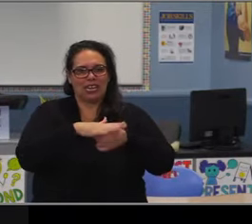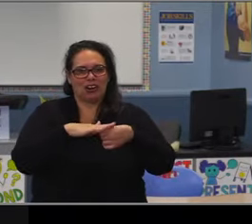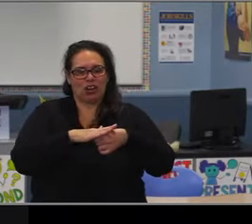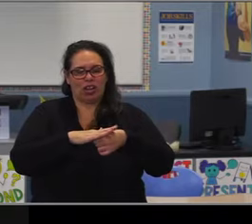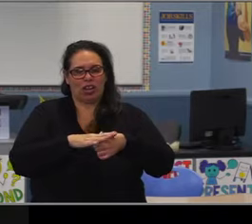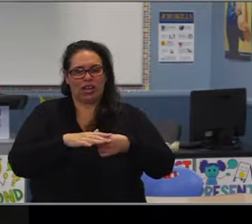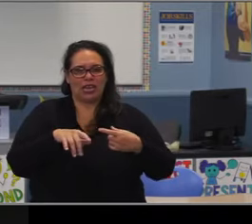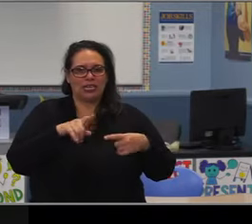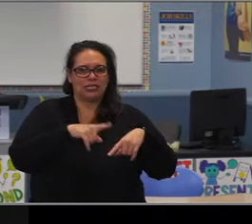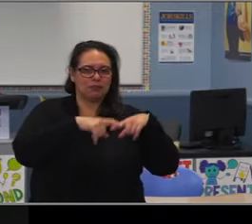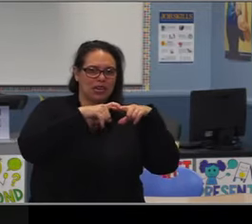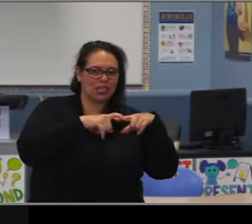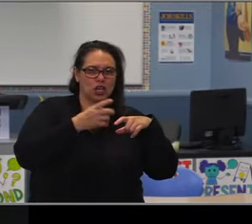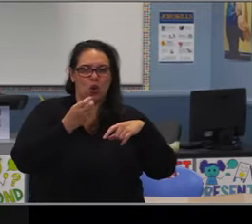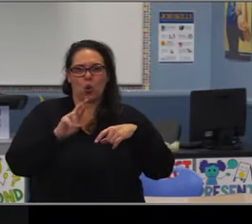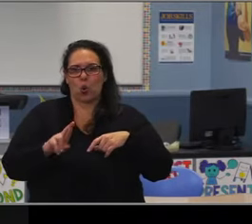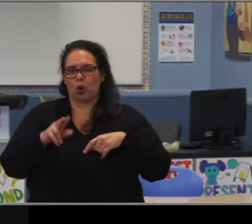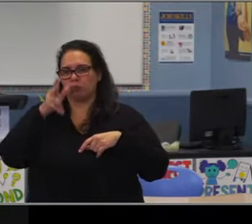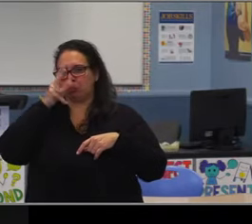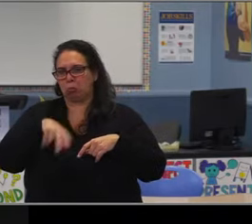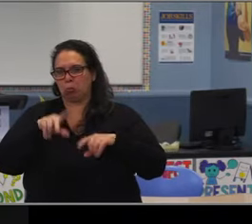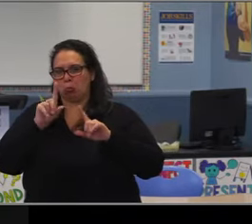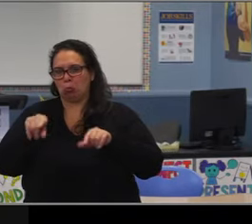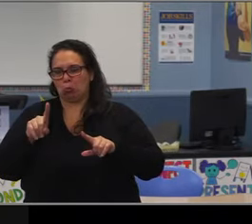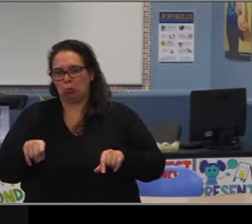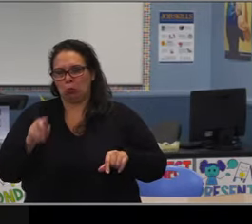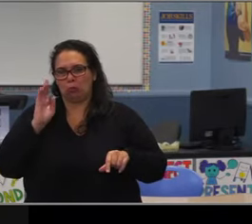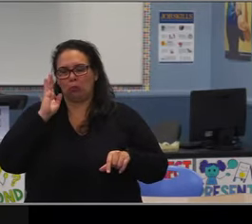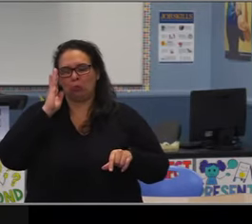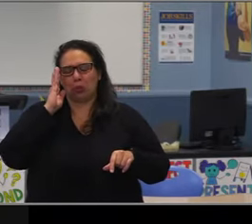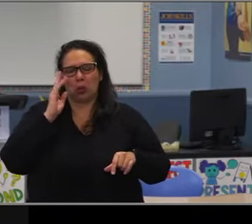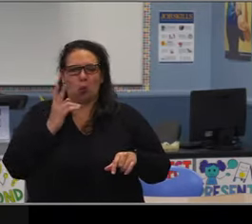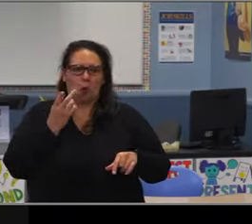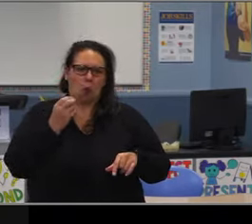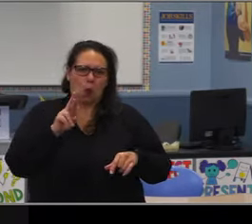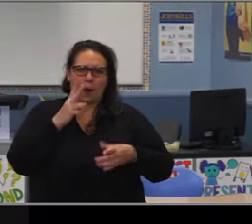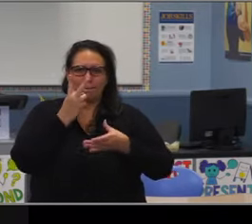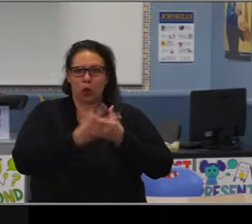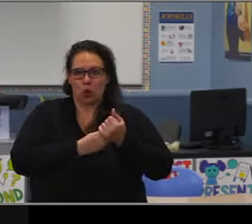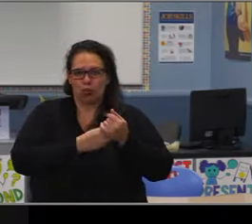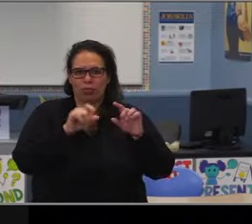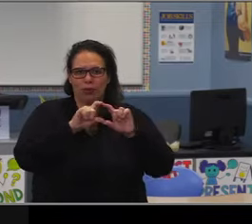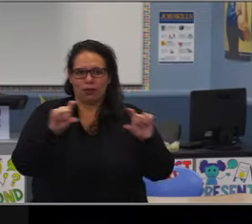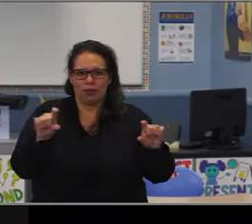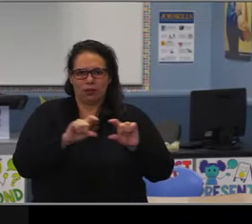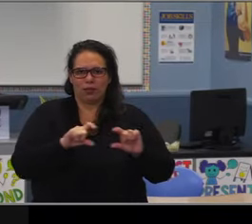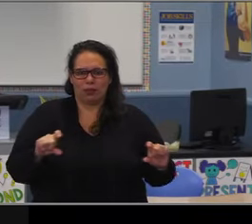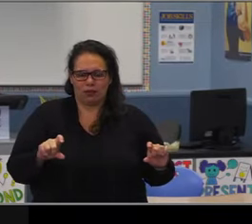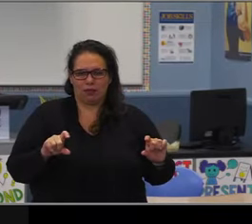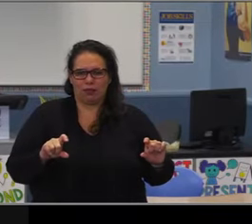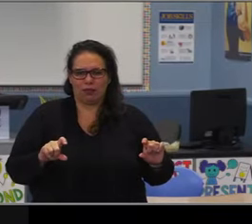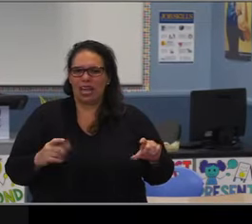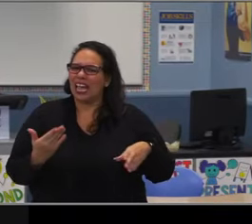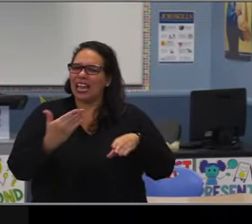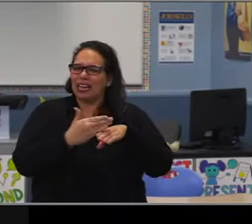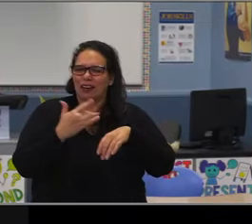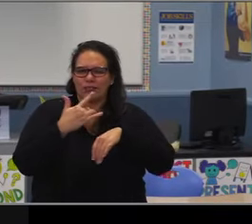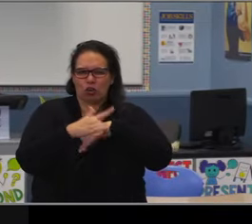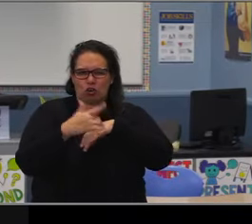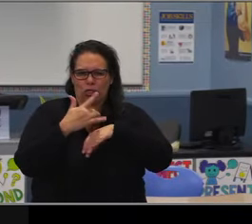moving into sort of two areas. One is who ends up in accelerated math in the sixth grade?